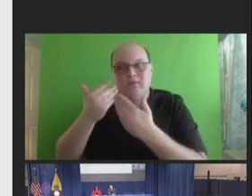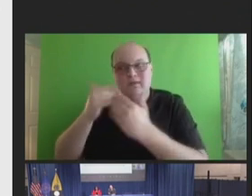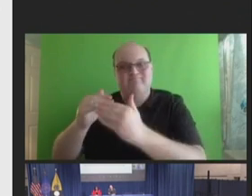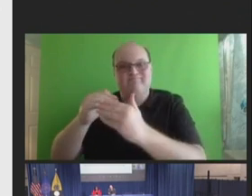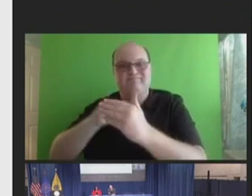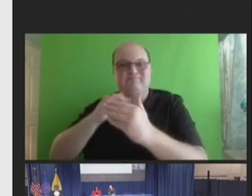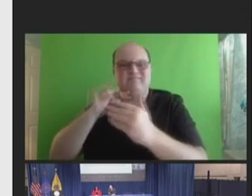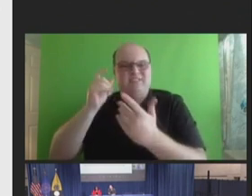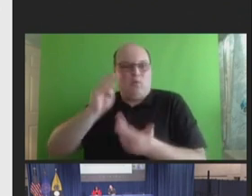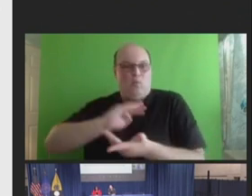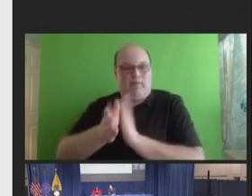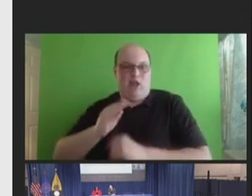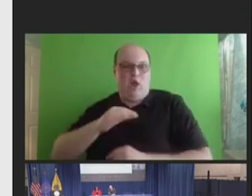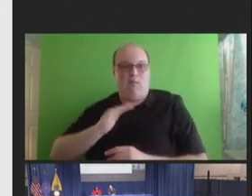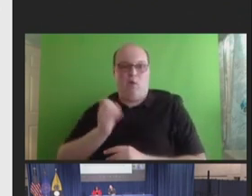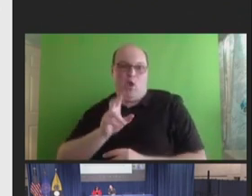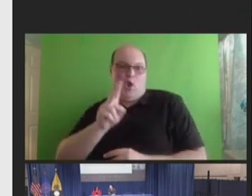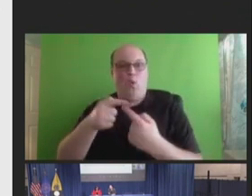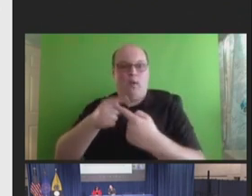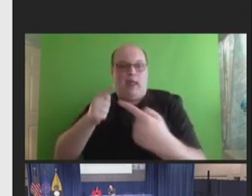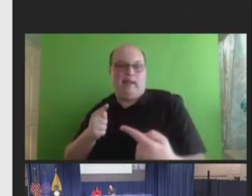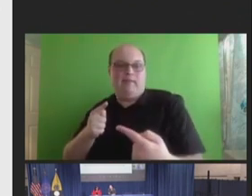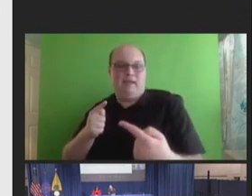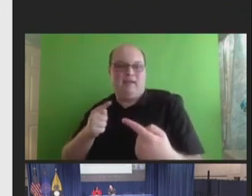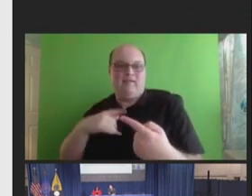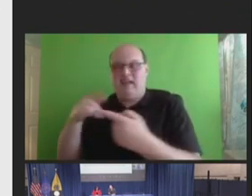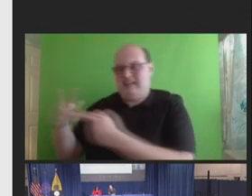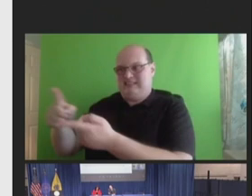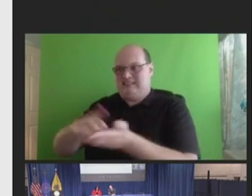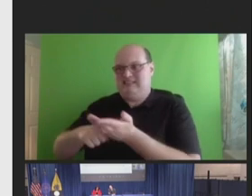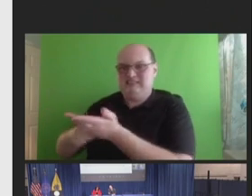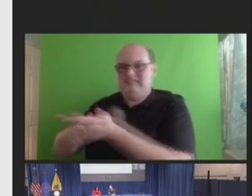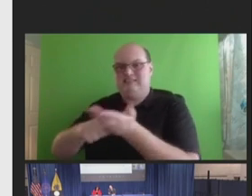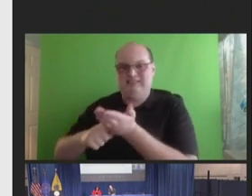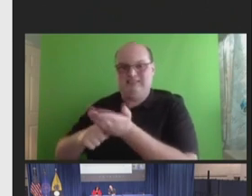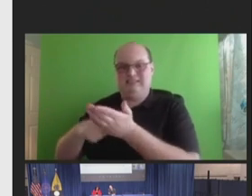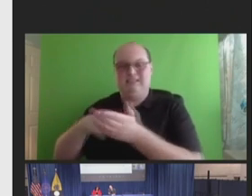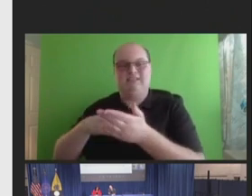messages that get out there. And this rapidly changing guidelines and guidance